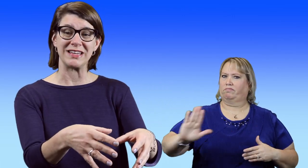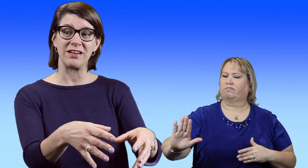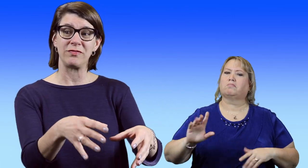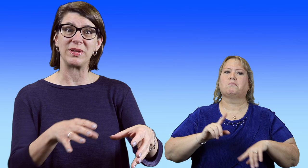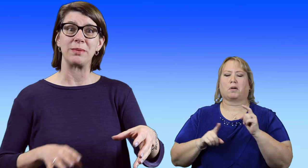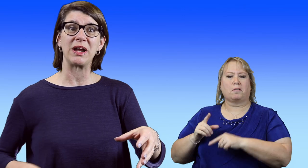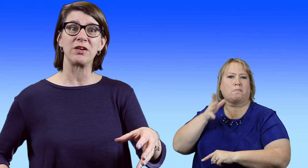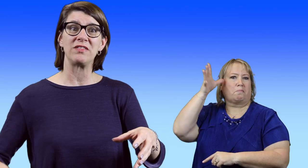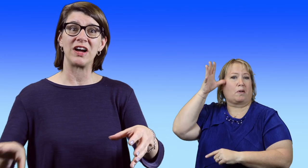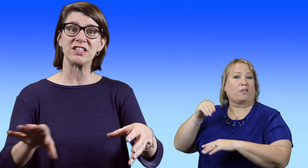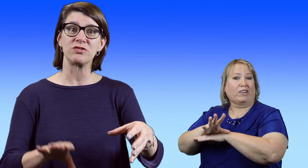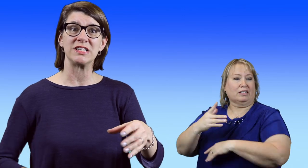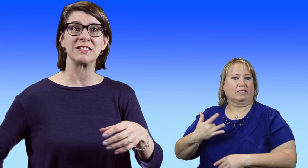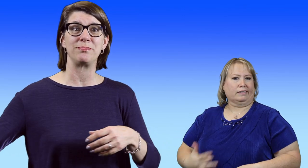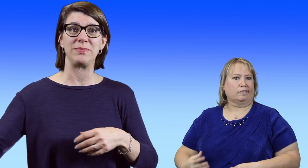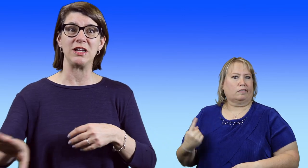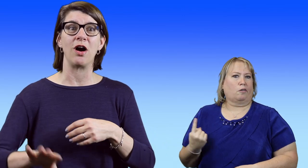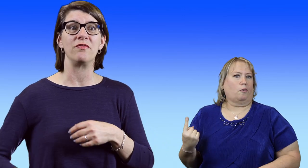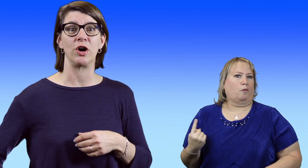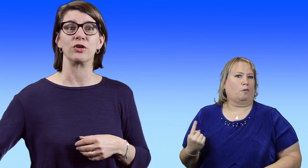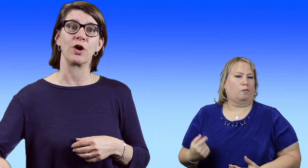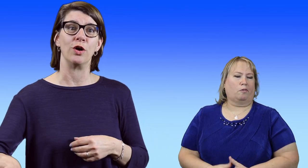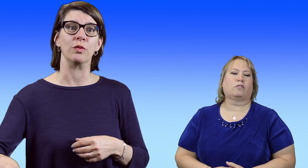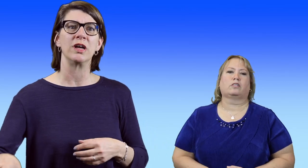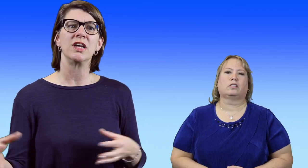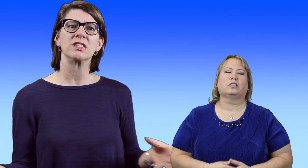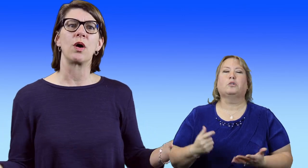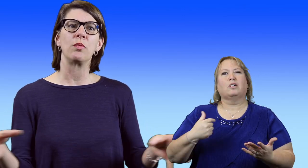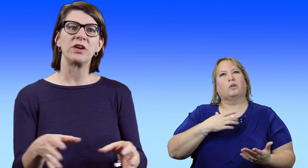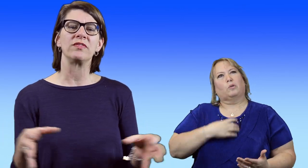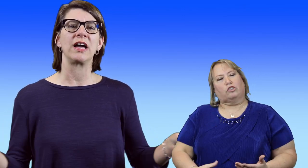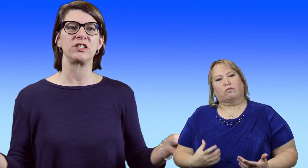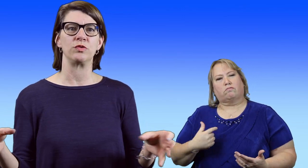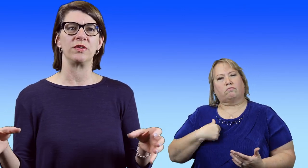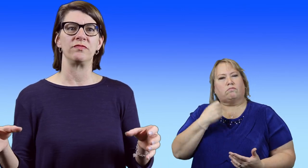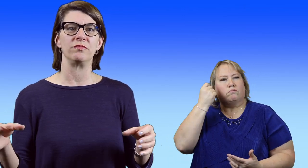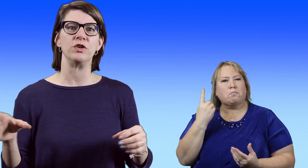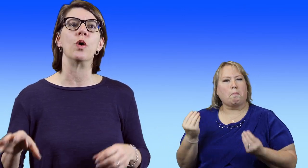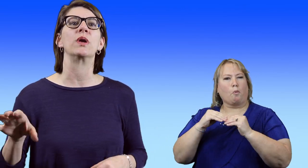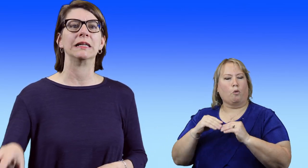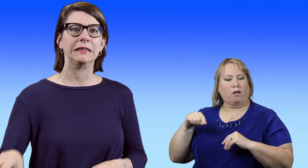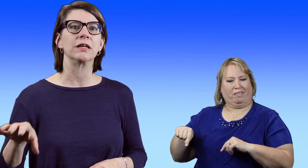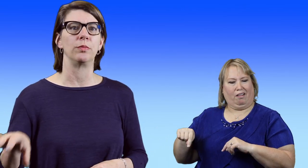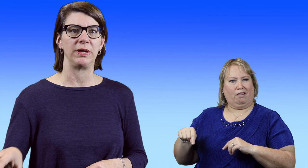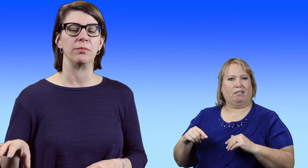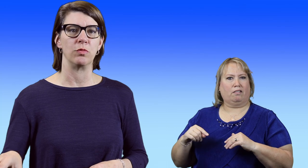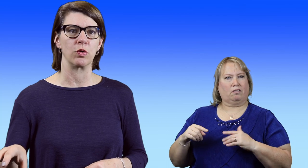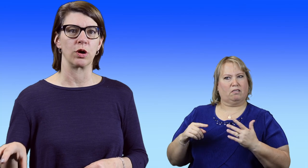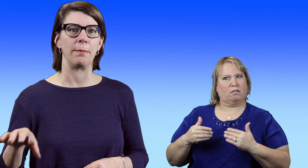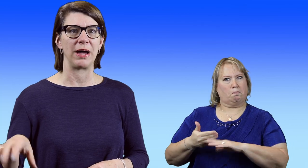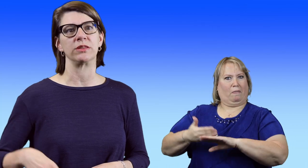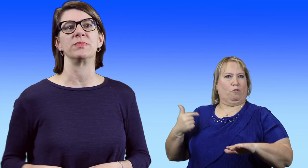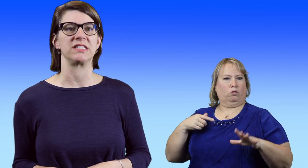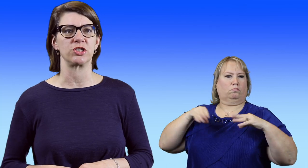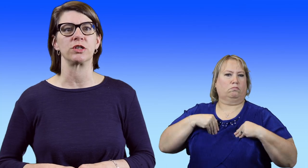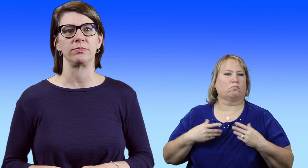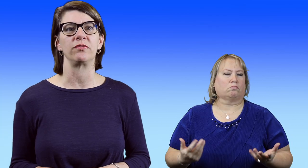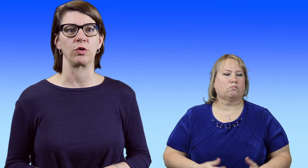but the parent advisor tends to be off on their own. So I would have liked to have known a little bit more about the position before.